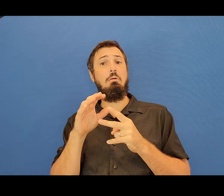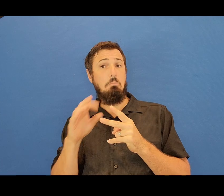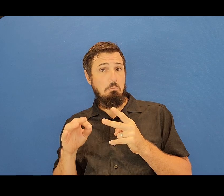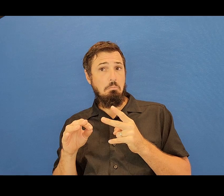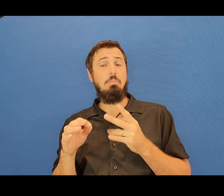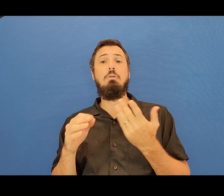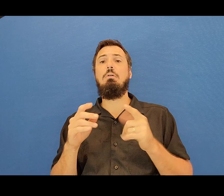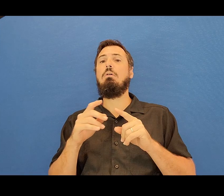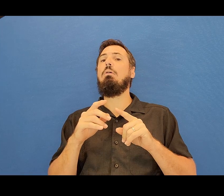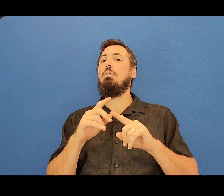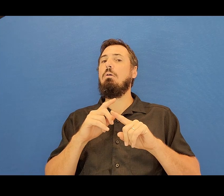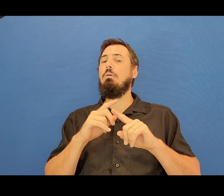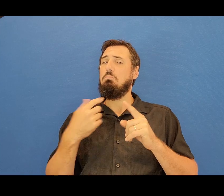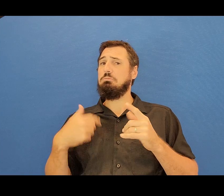encouraged in crowded, indoor settings